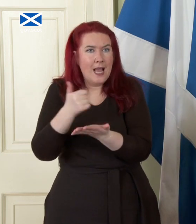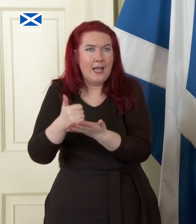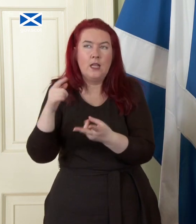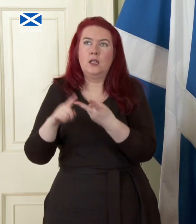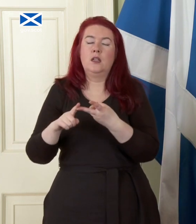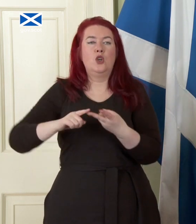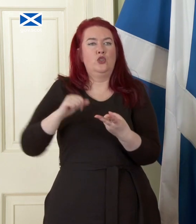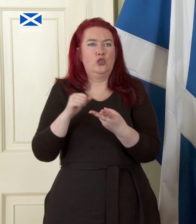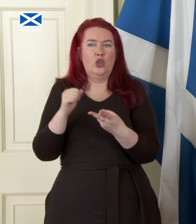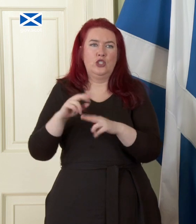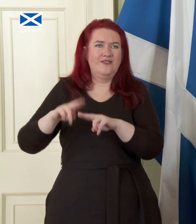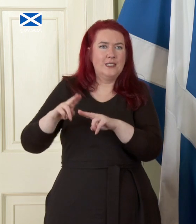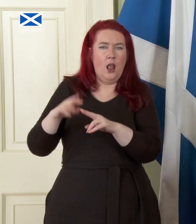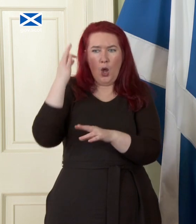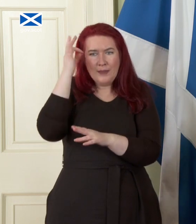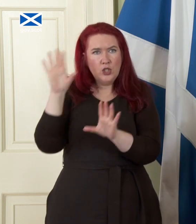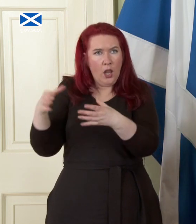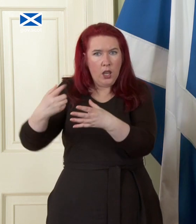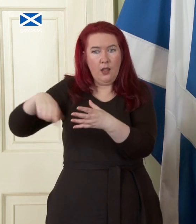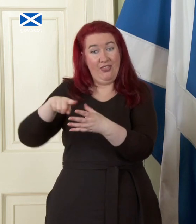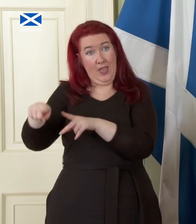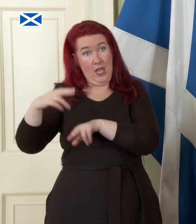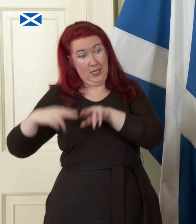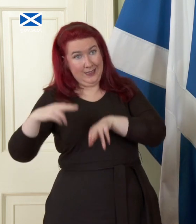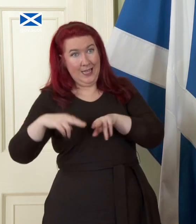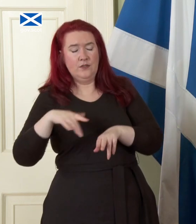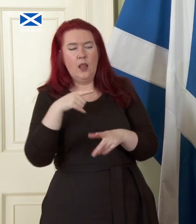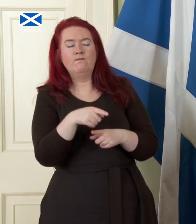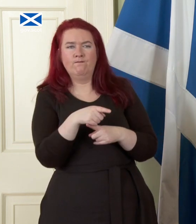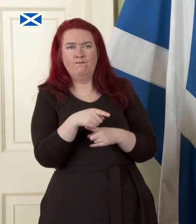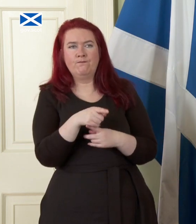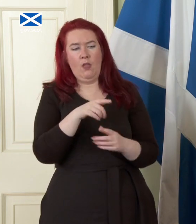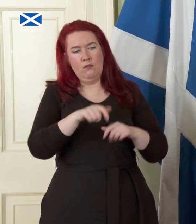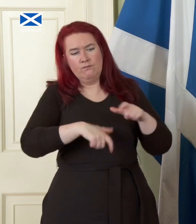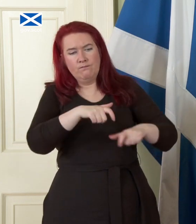fiscal commission you know assessed by them that we are on a medium path to fiscal sustainability